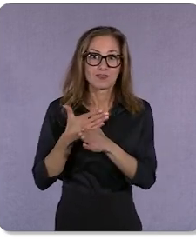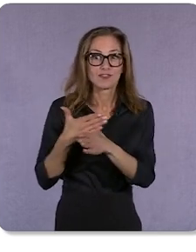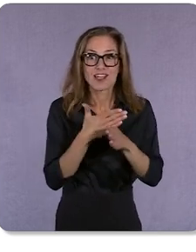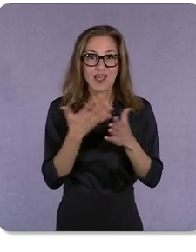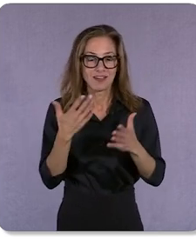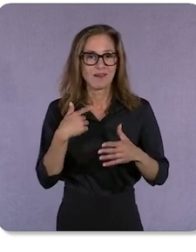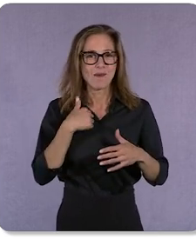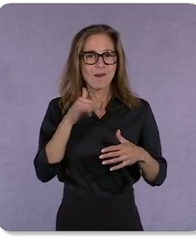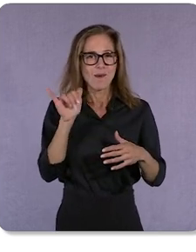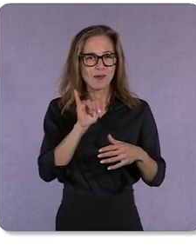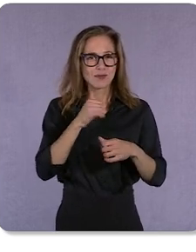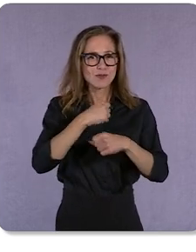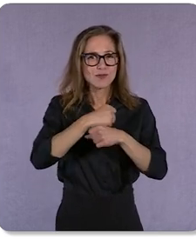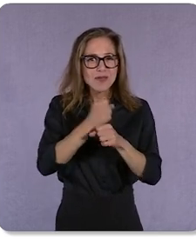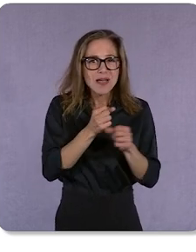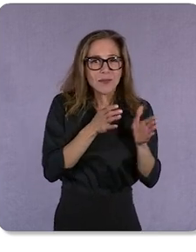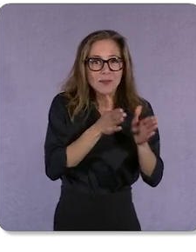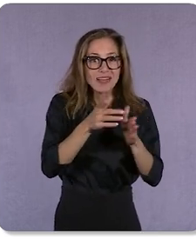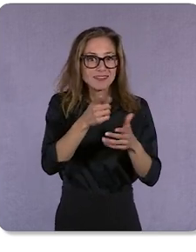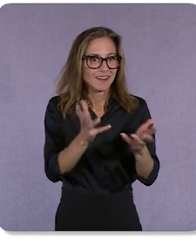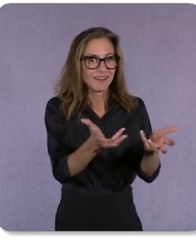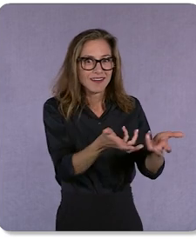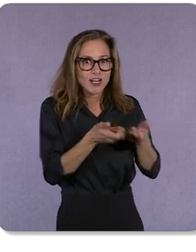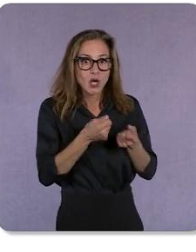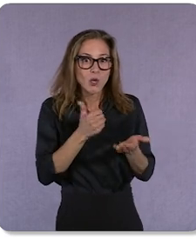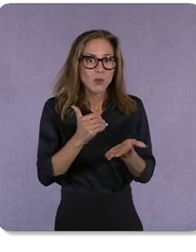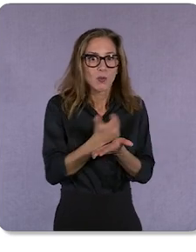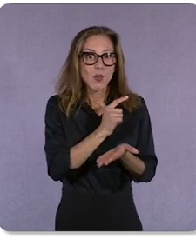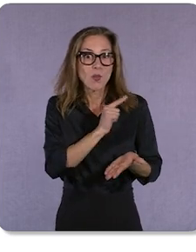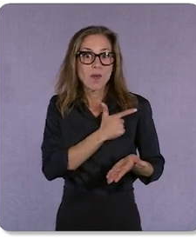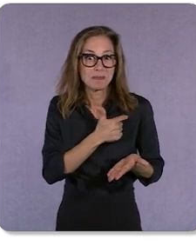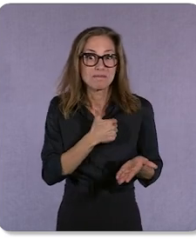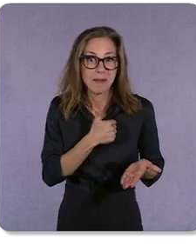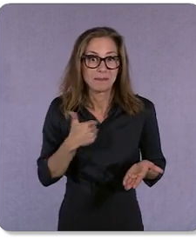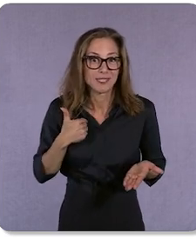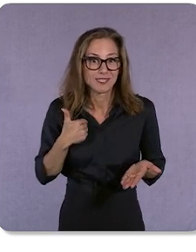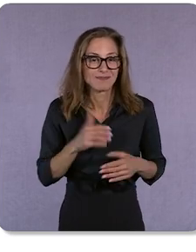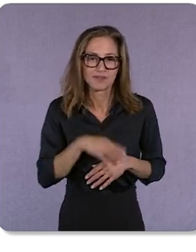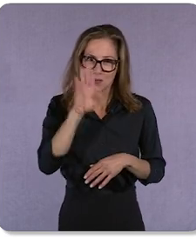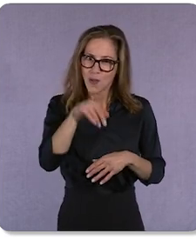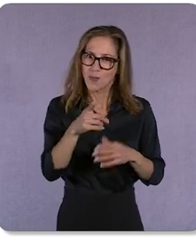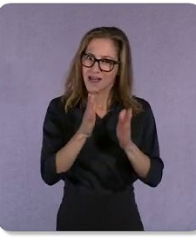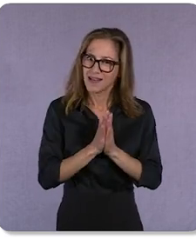for you to attract new loyalty members. We know you’ve been asking about this.